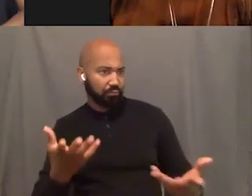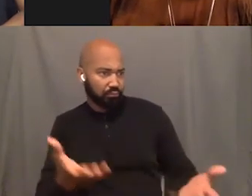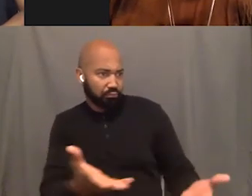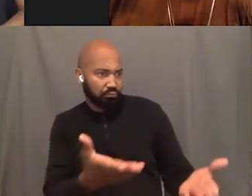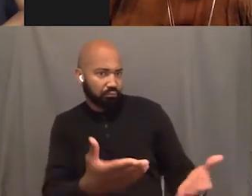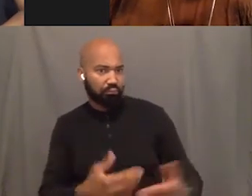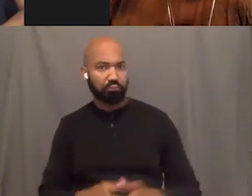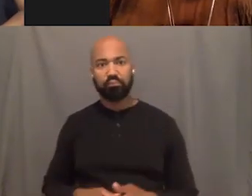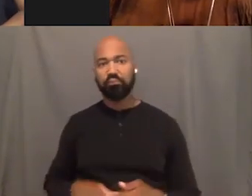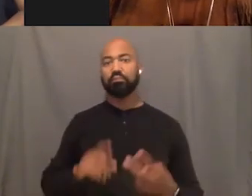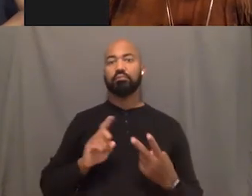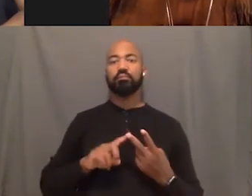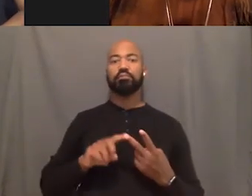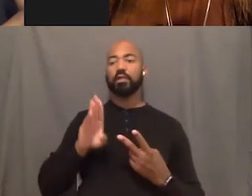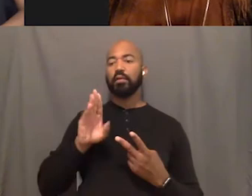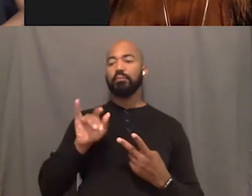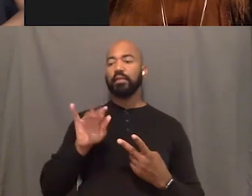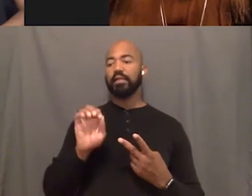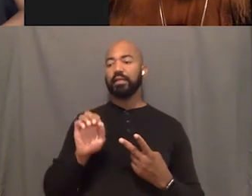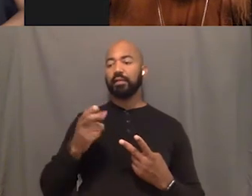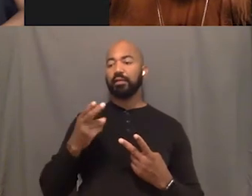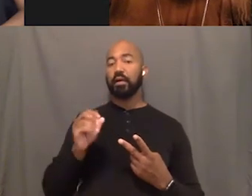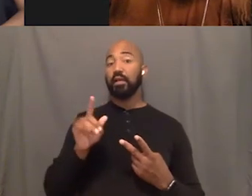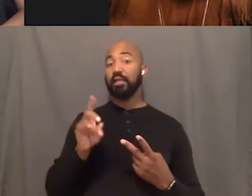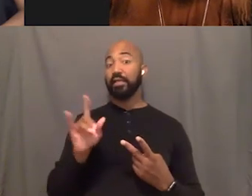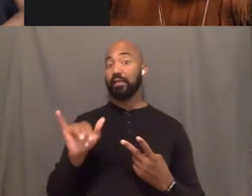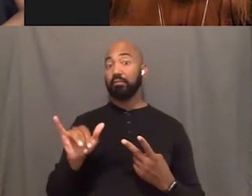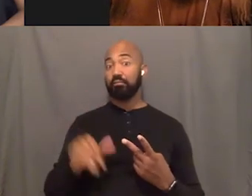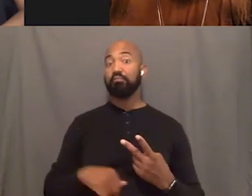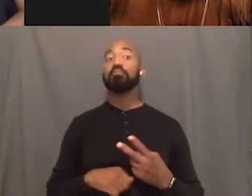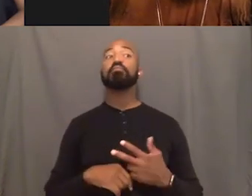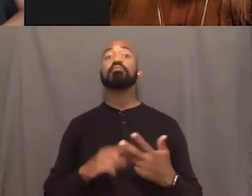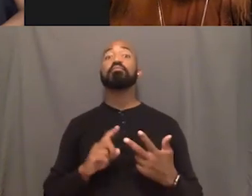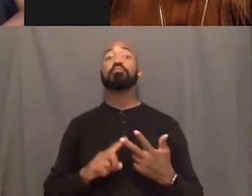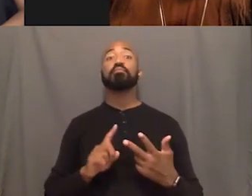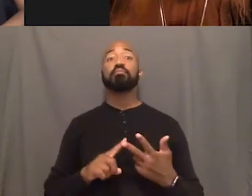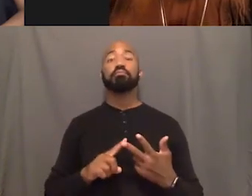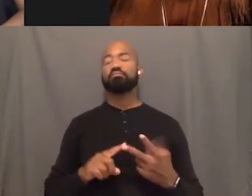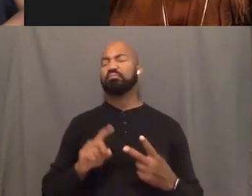Billy Holiday Ooh. I love Billy Holiday.